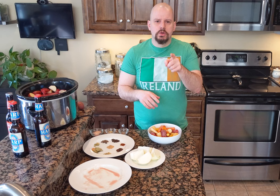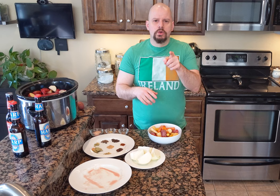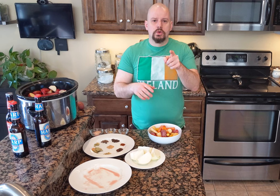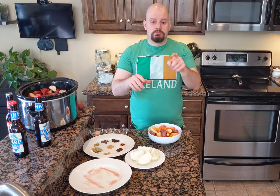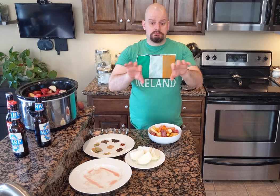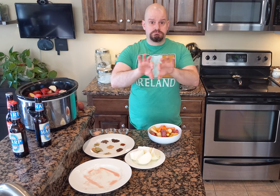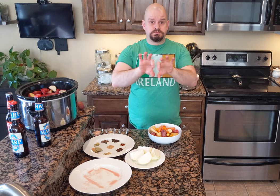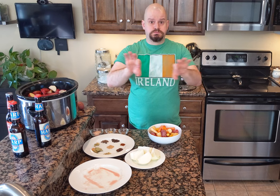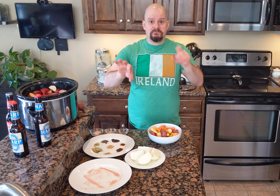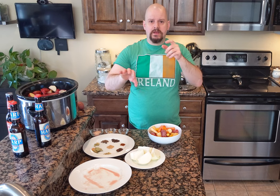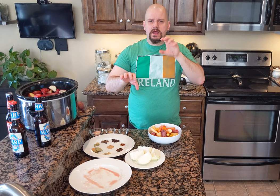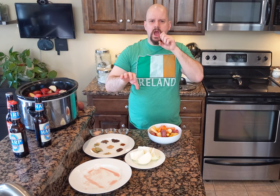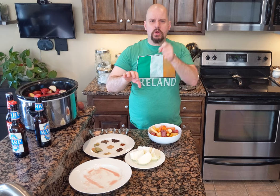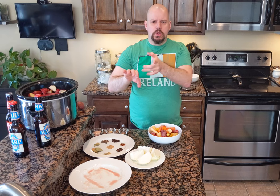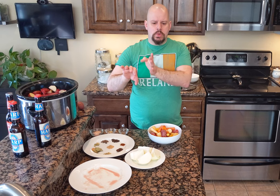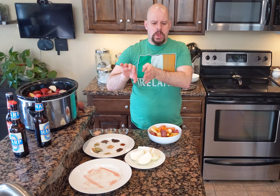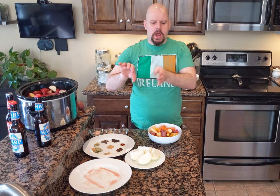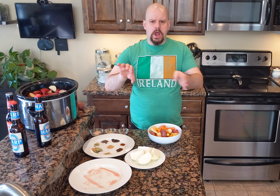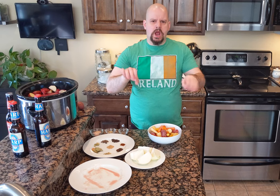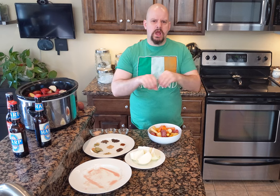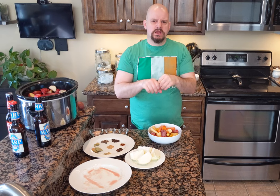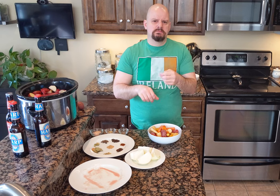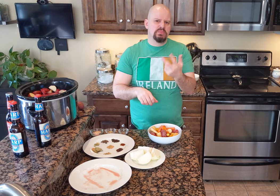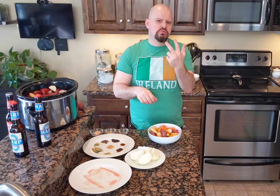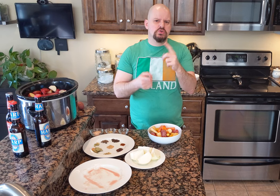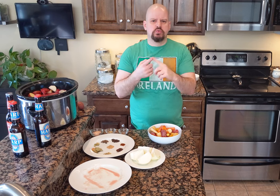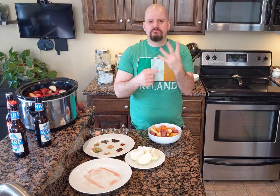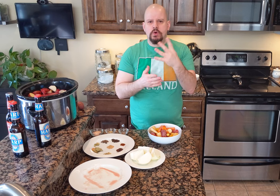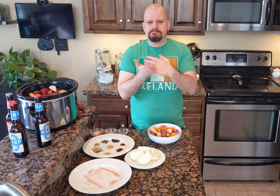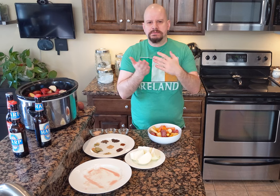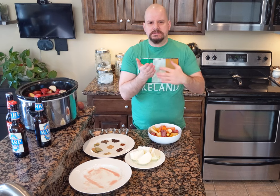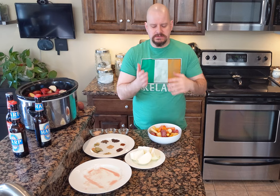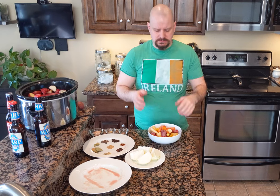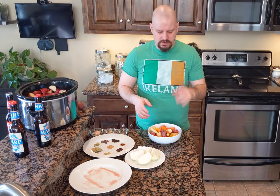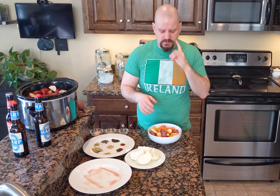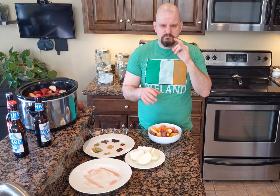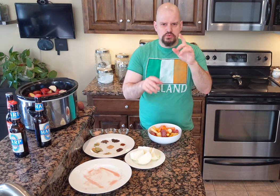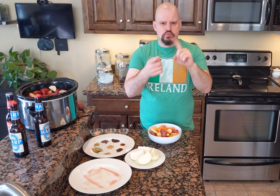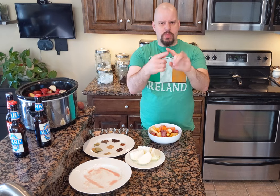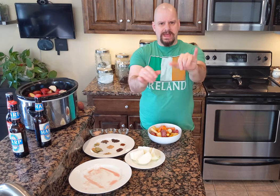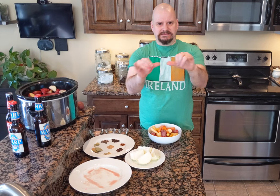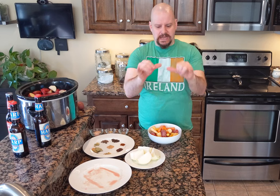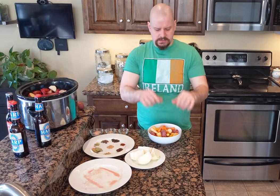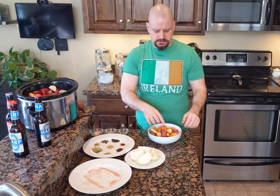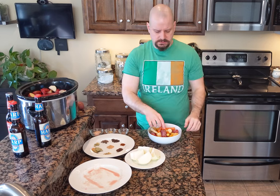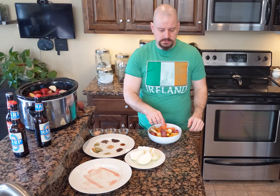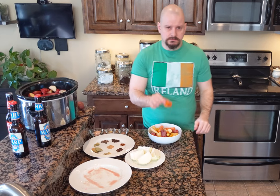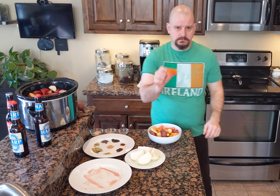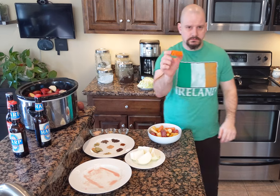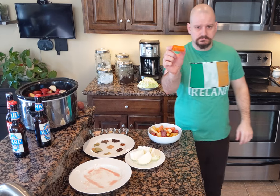You cut them in three or four pieces of carrots to this size.